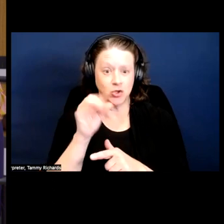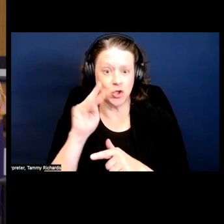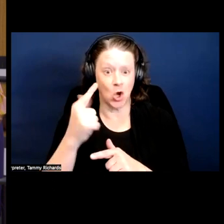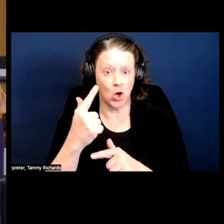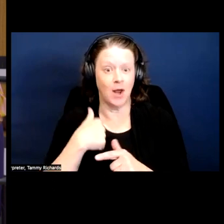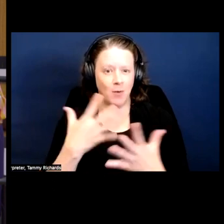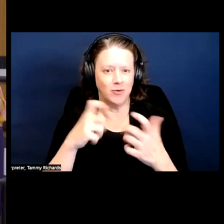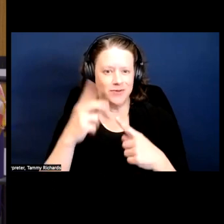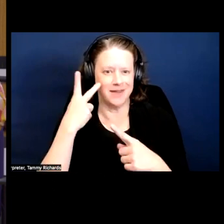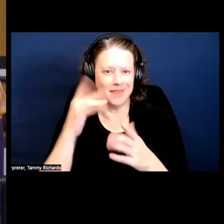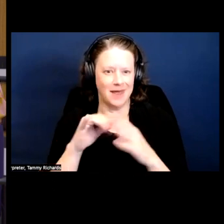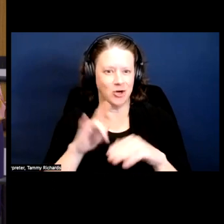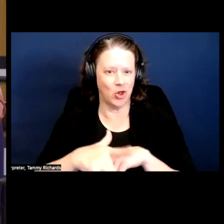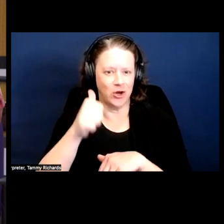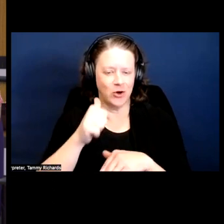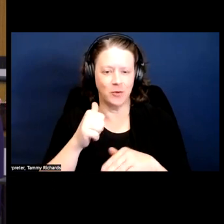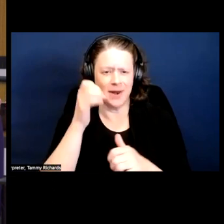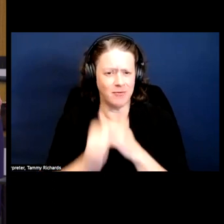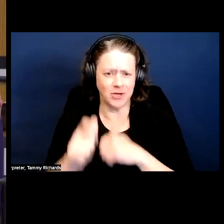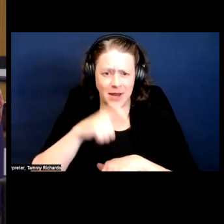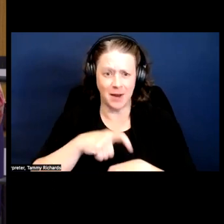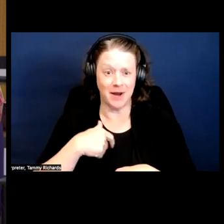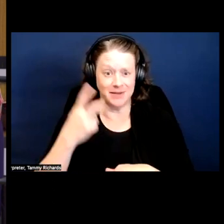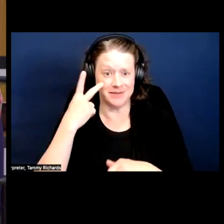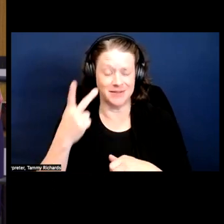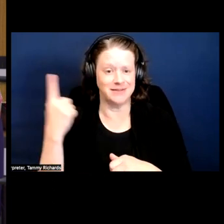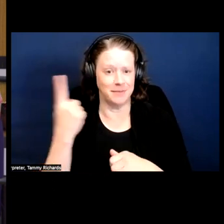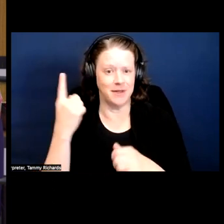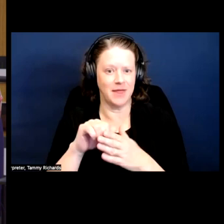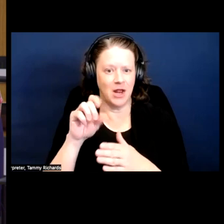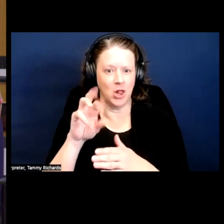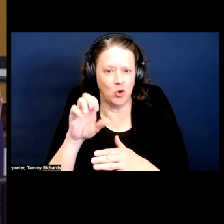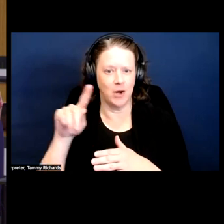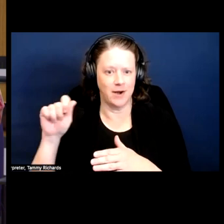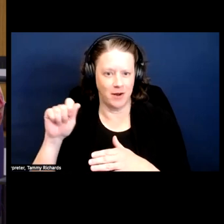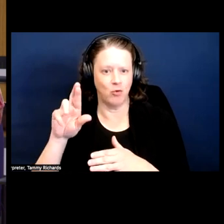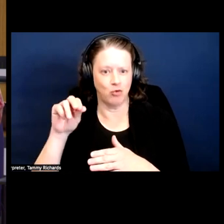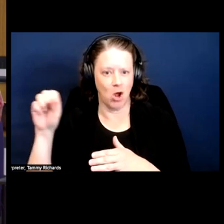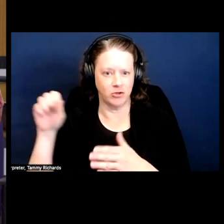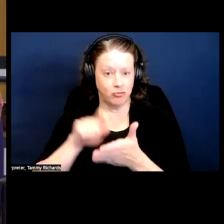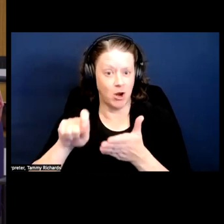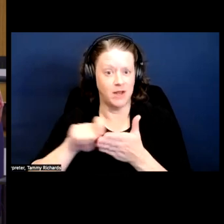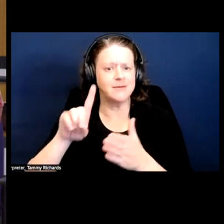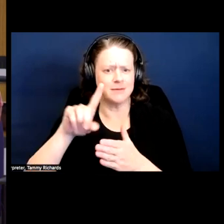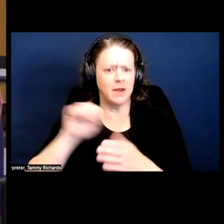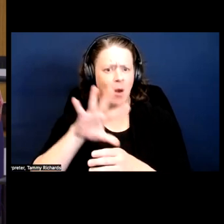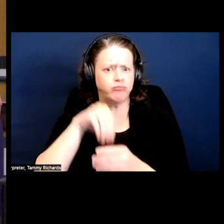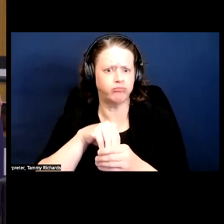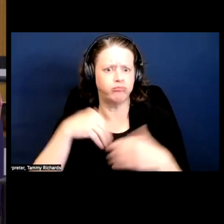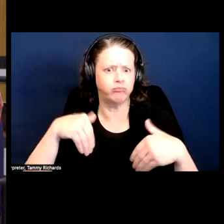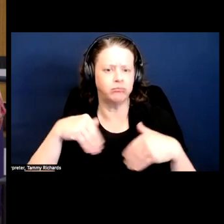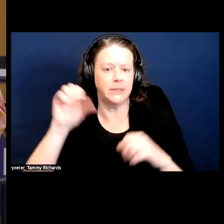But every time I see something that Loretta Ross writes, disability is a part of it.